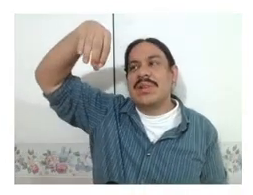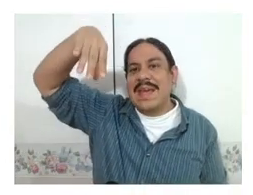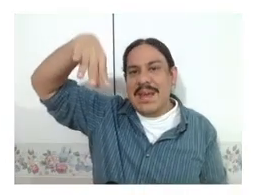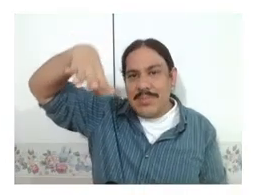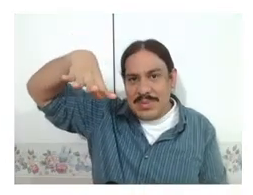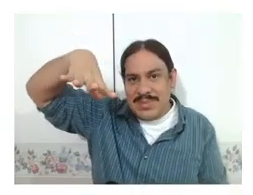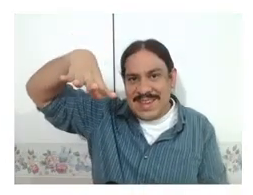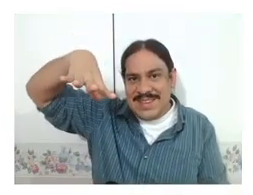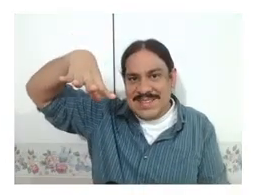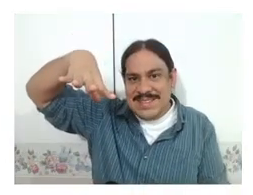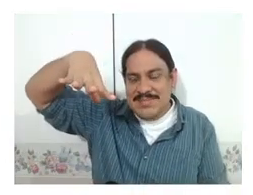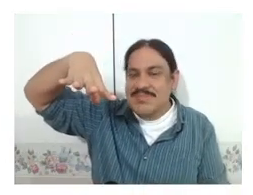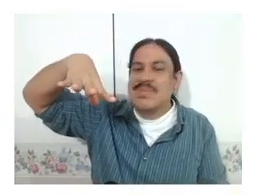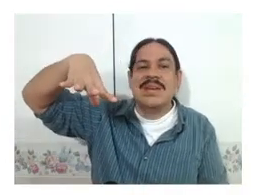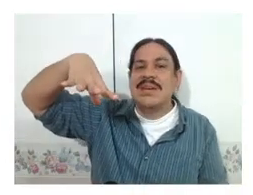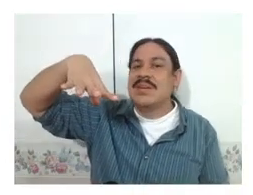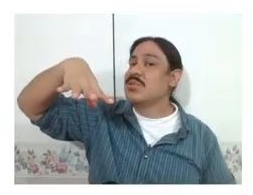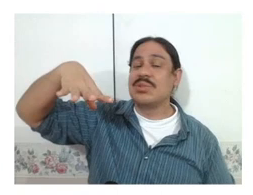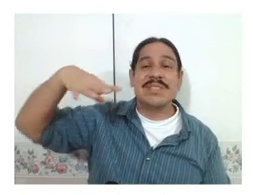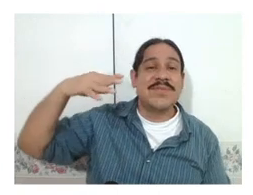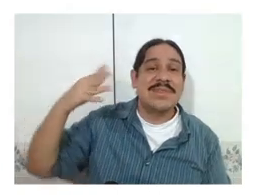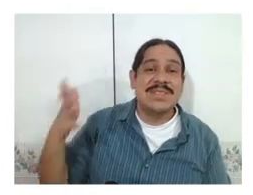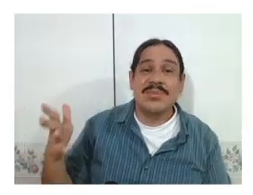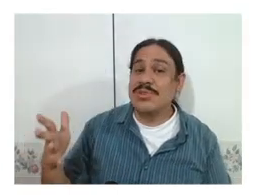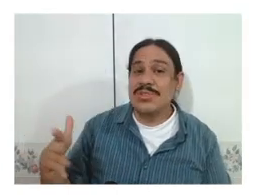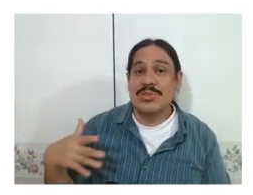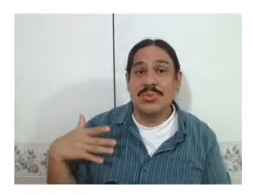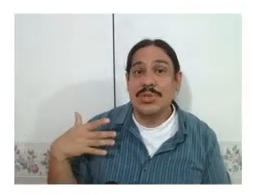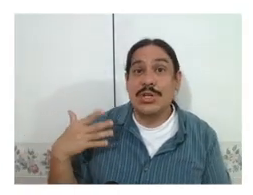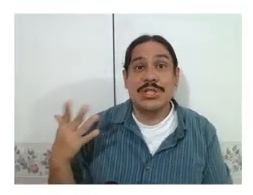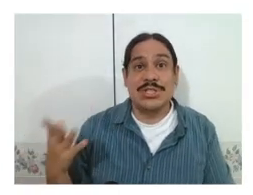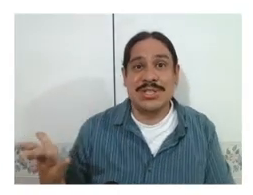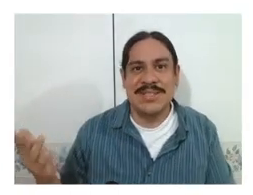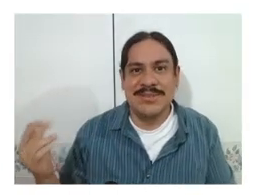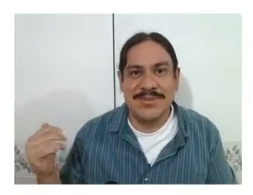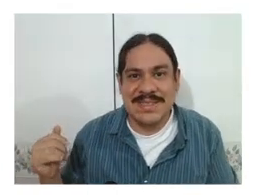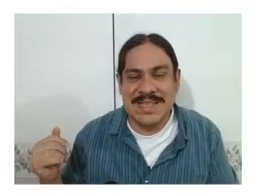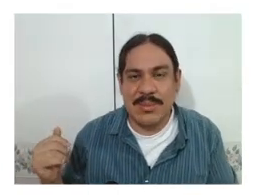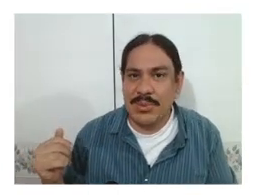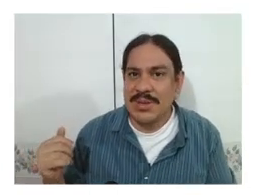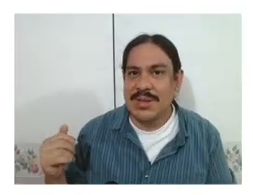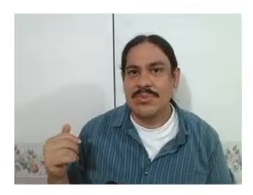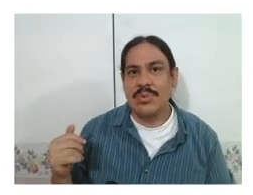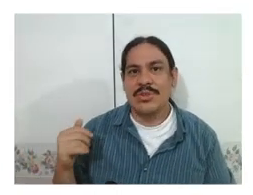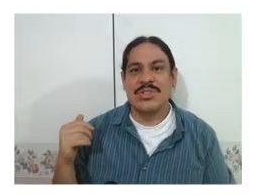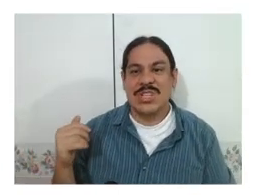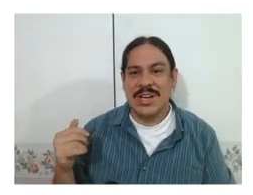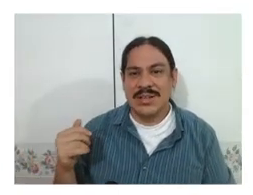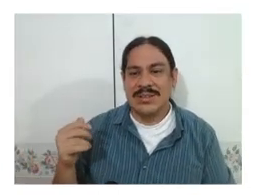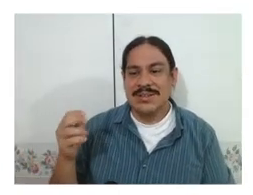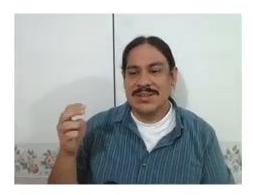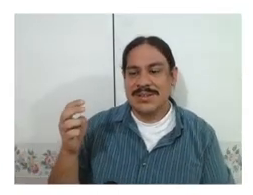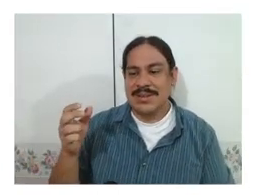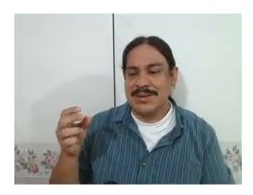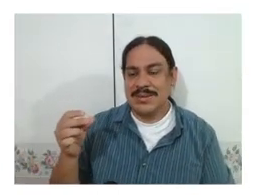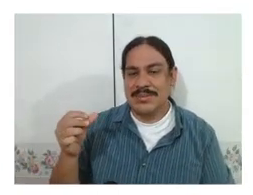'lamp' begins. so this is very similar to